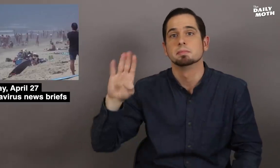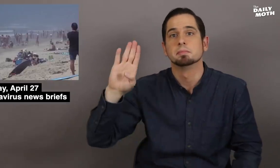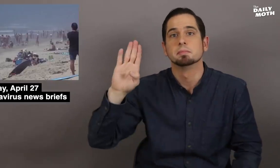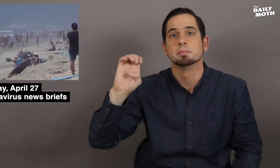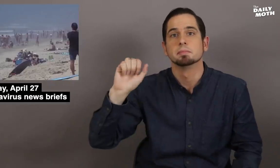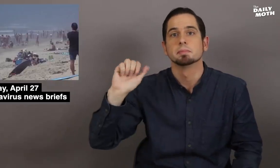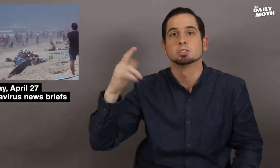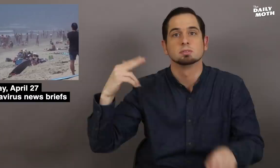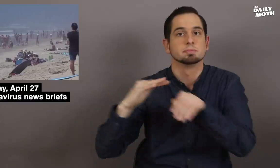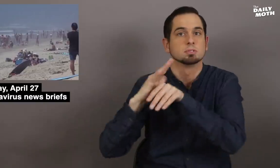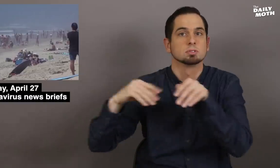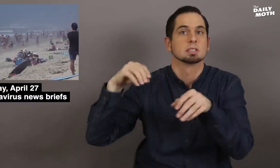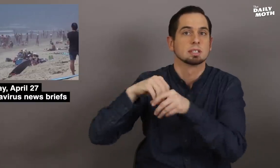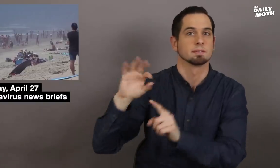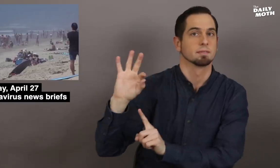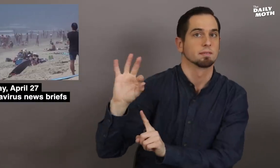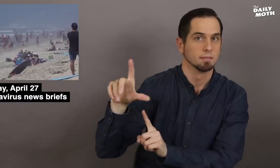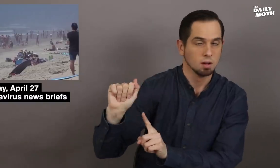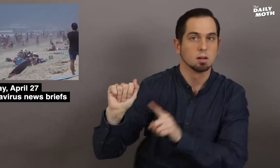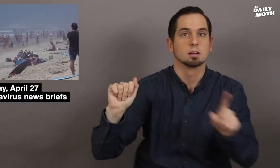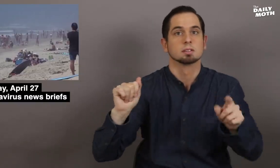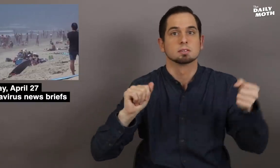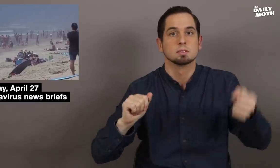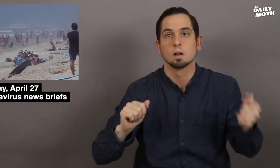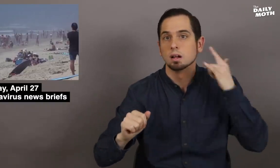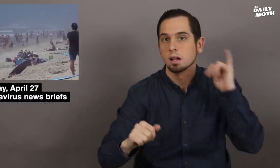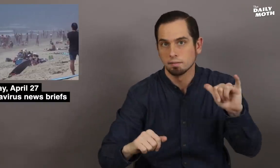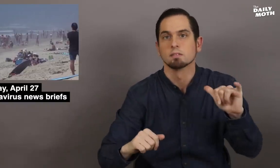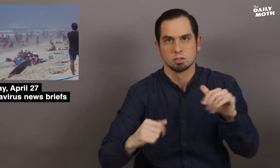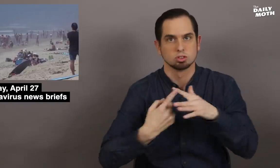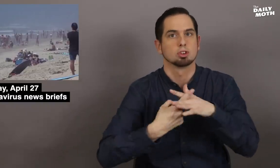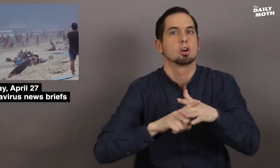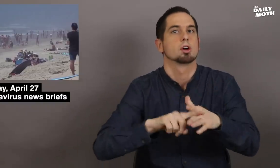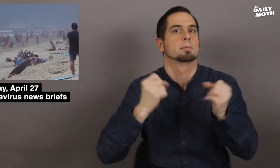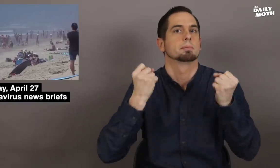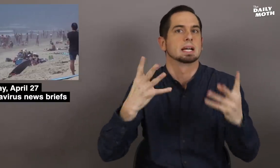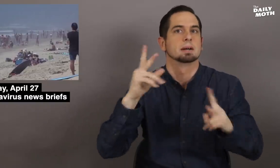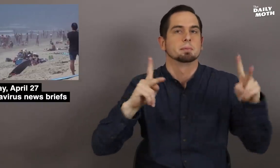Beaches in Florida and Southern California are starting to